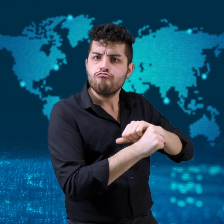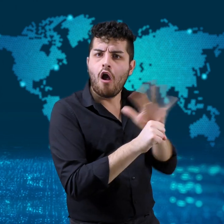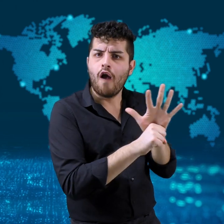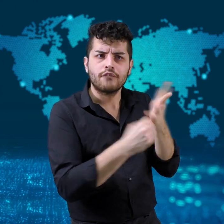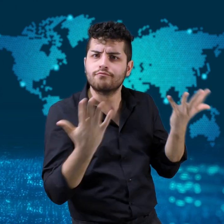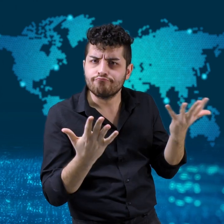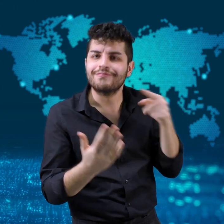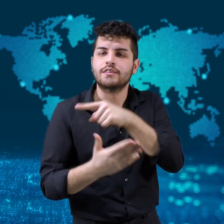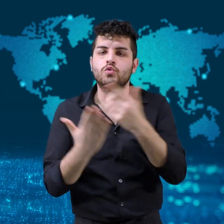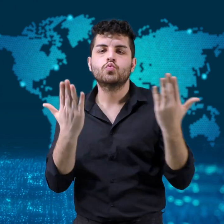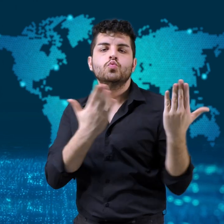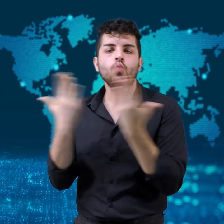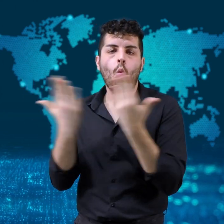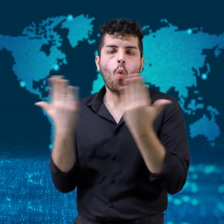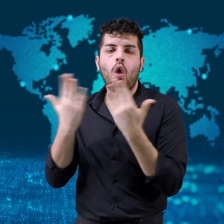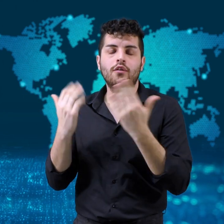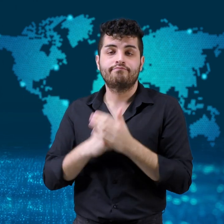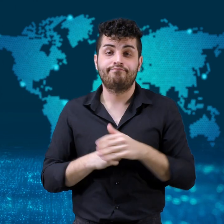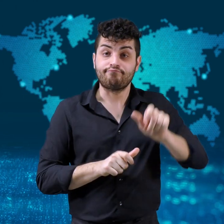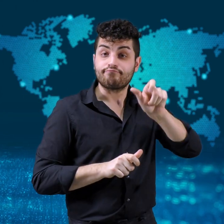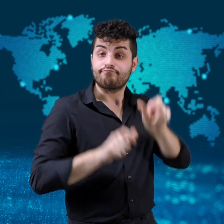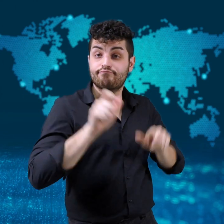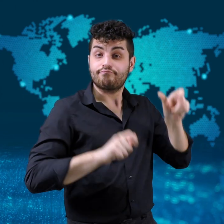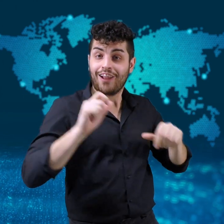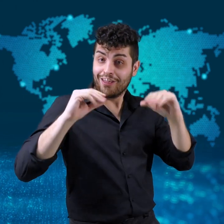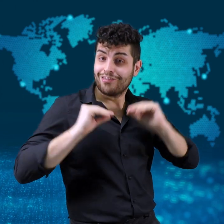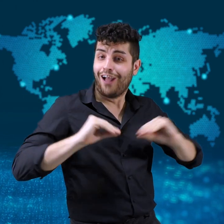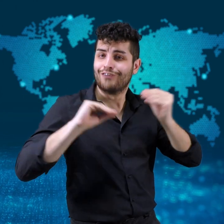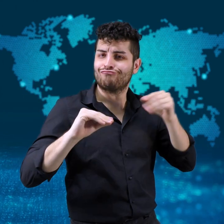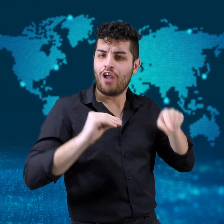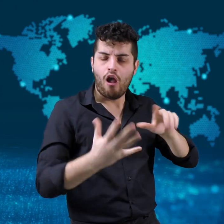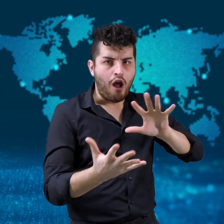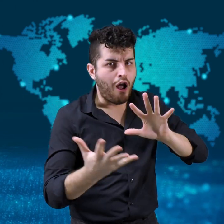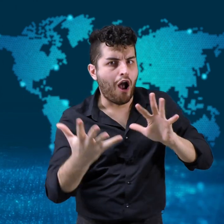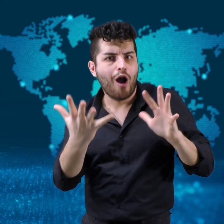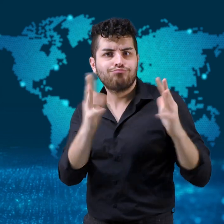As COVID-19 impacted schools,